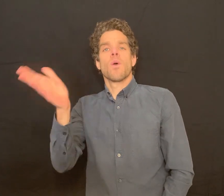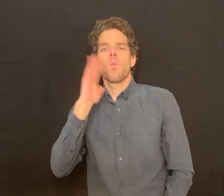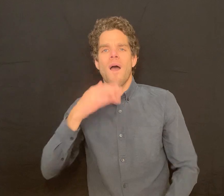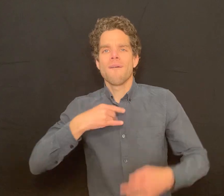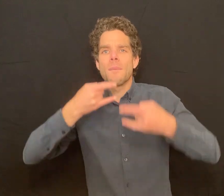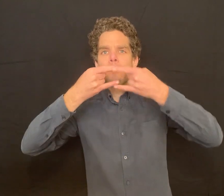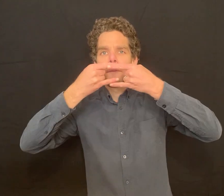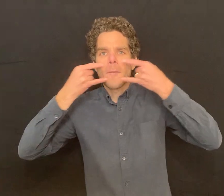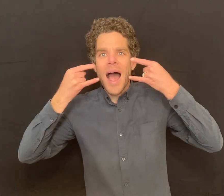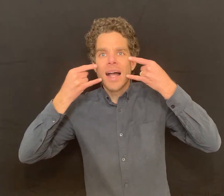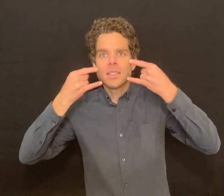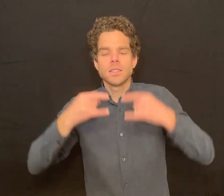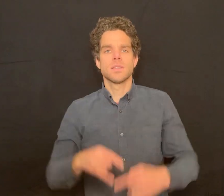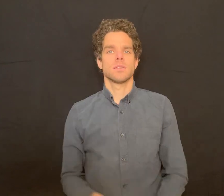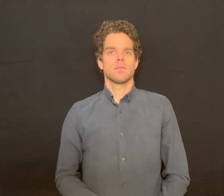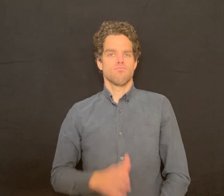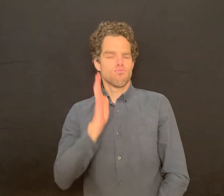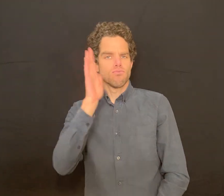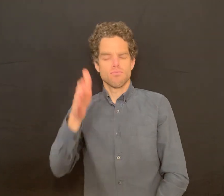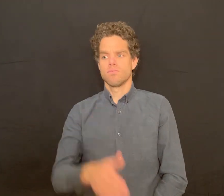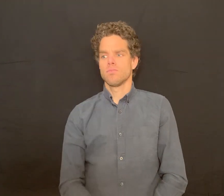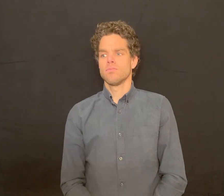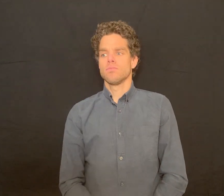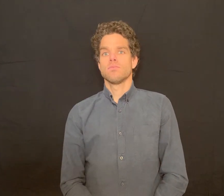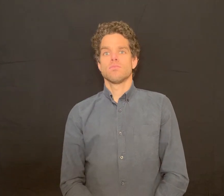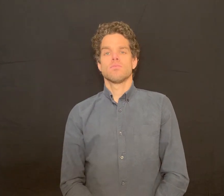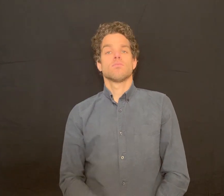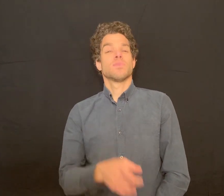The staff there will also be wearing masks